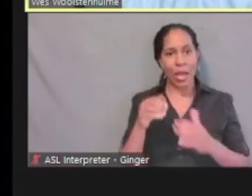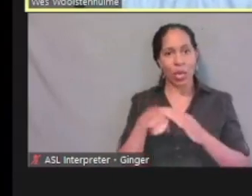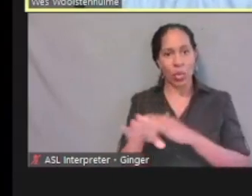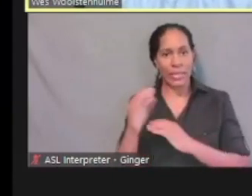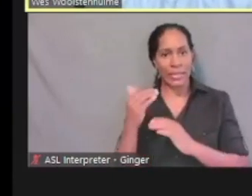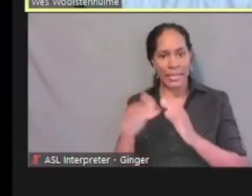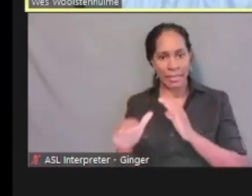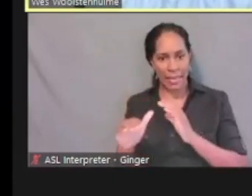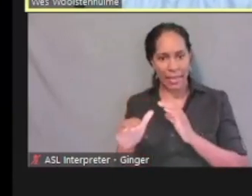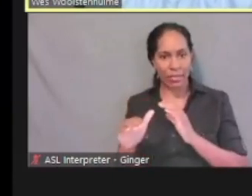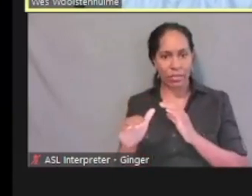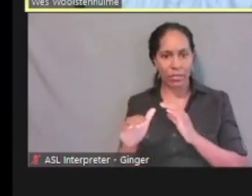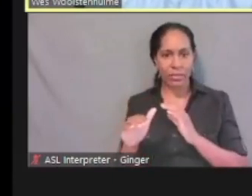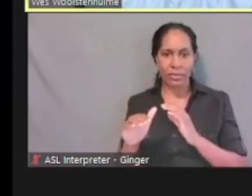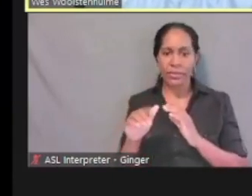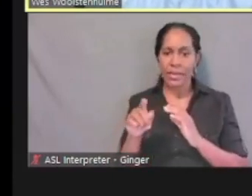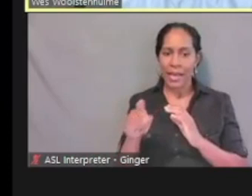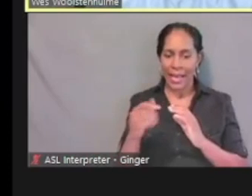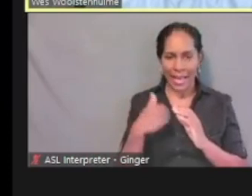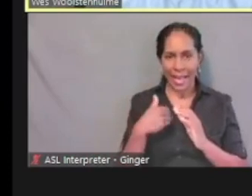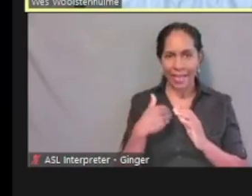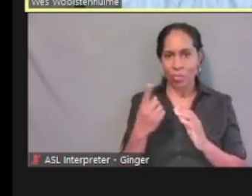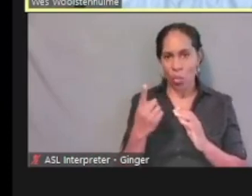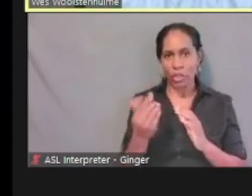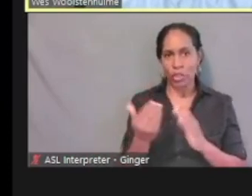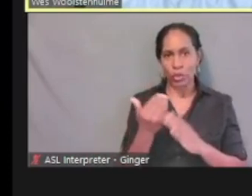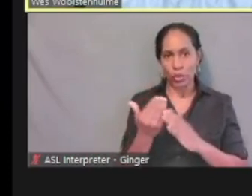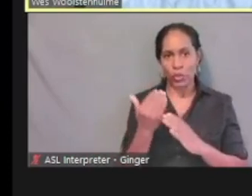from new NCID user verification.